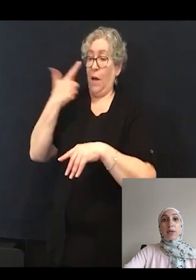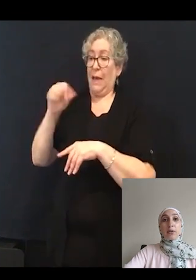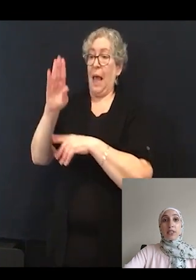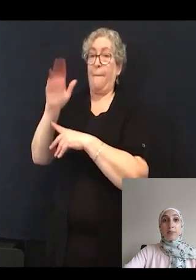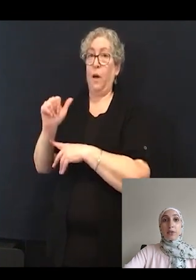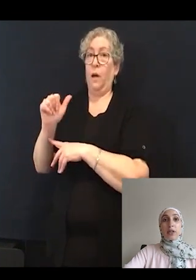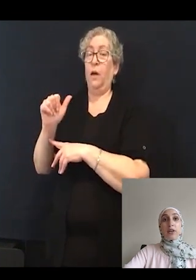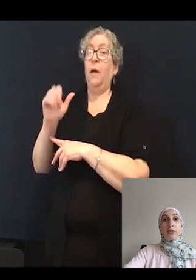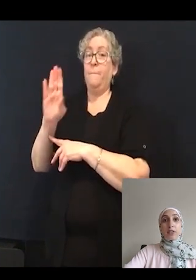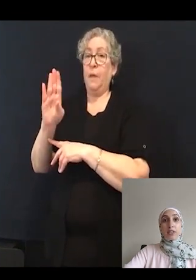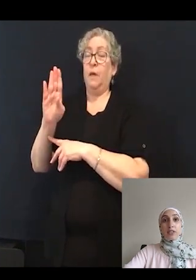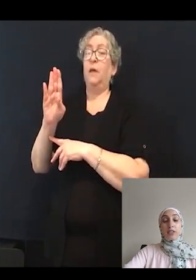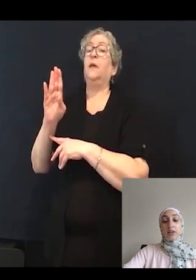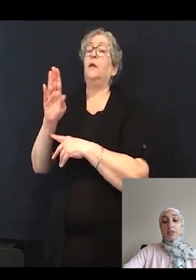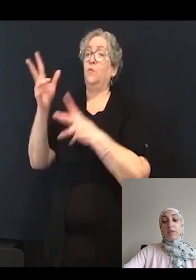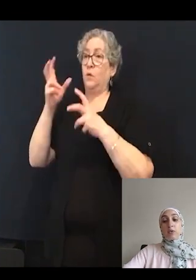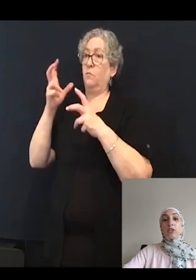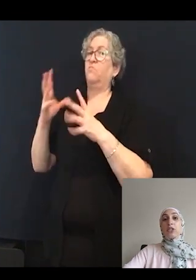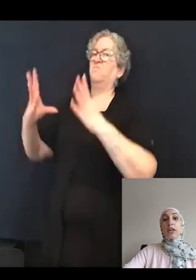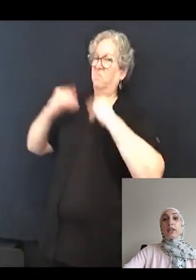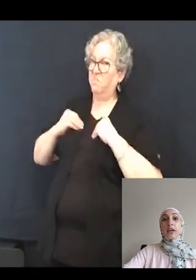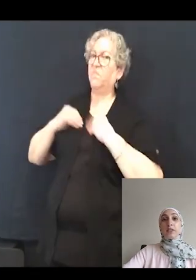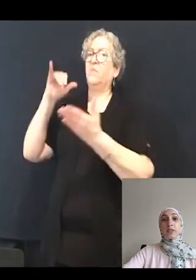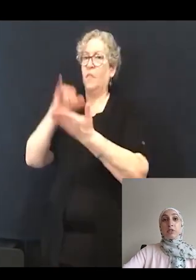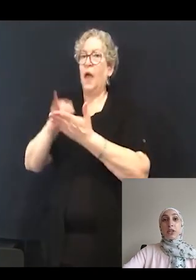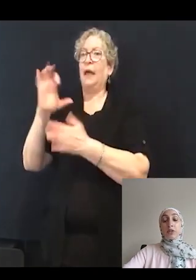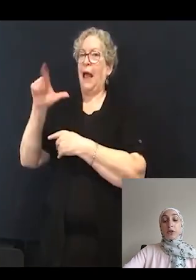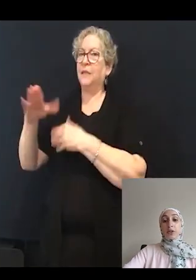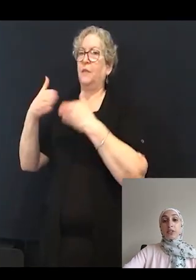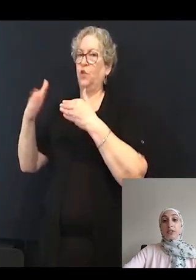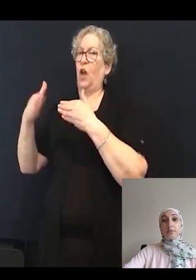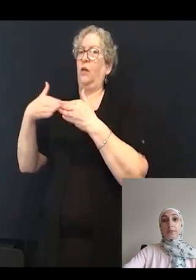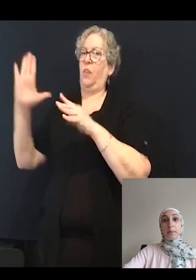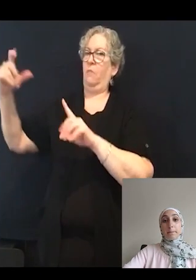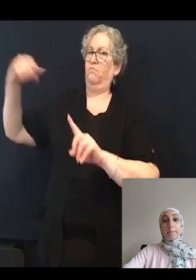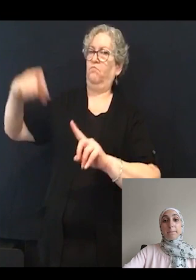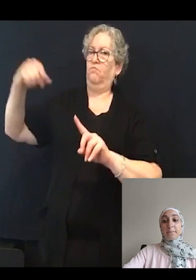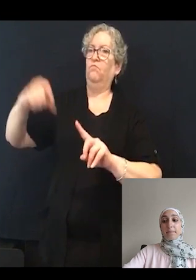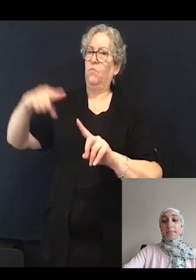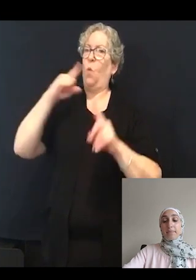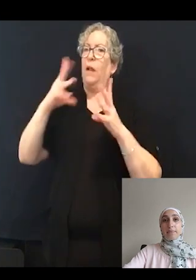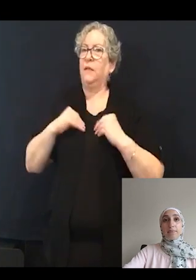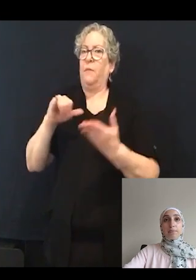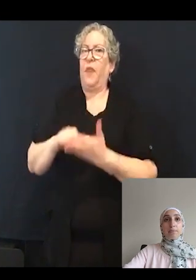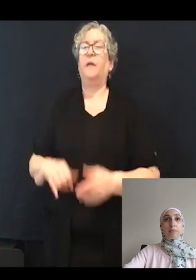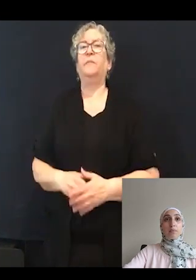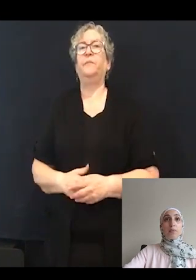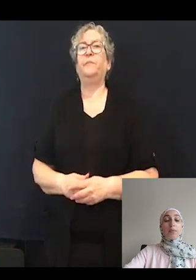increases L-type voltage gated calcium channel currents.